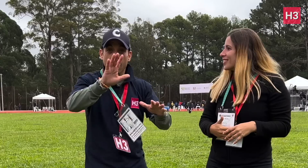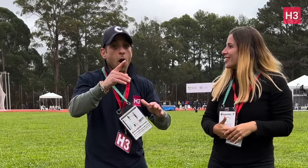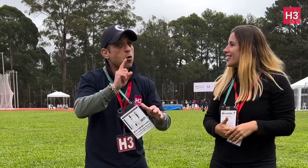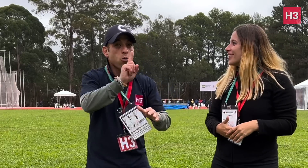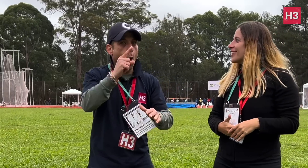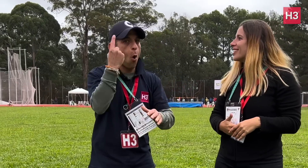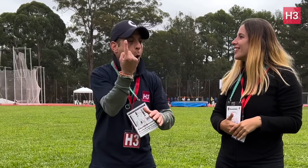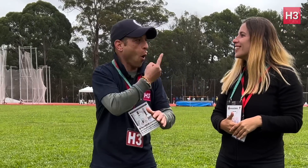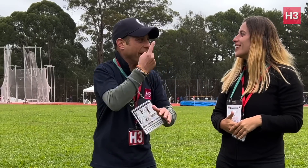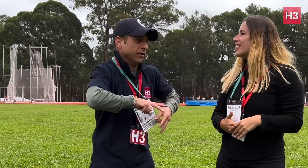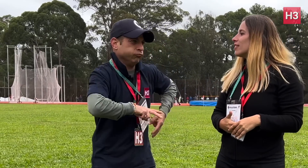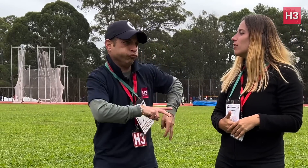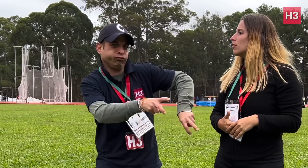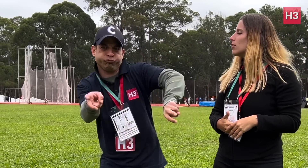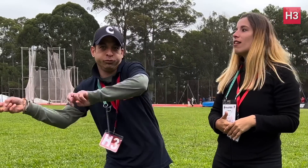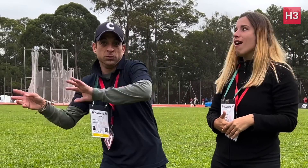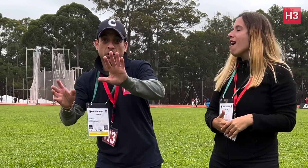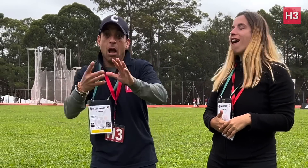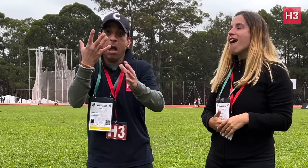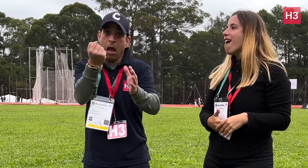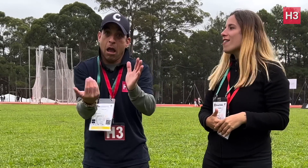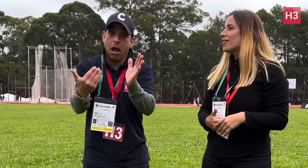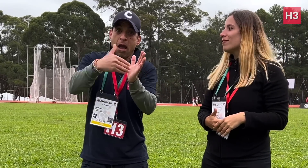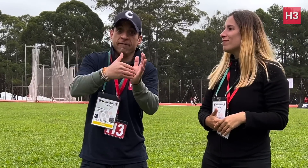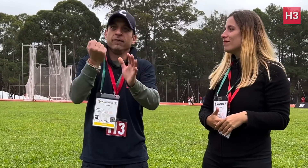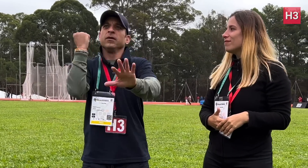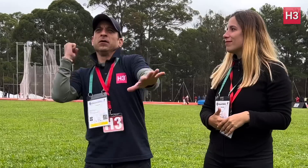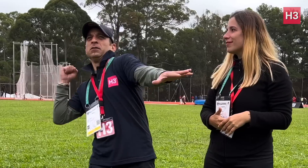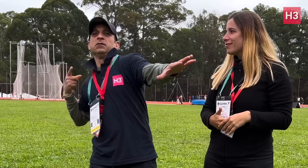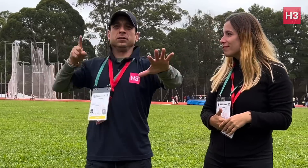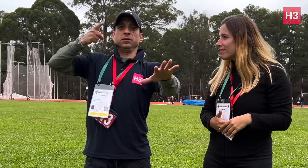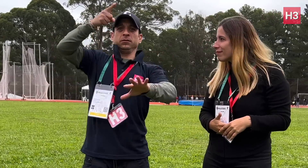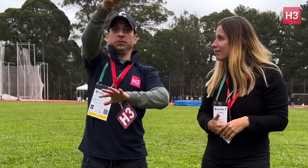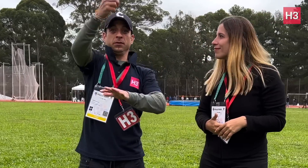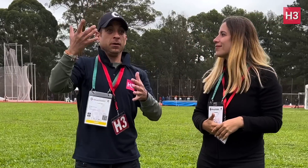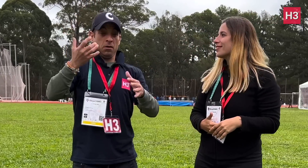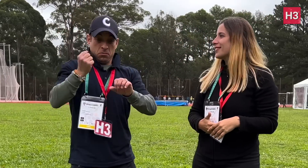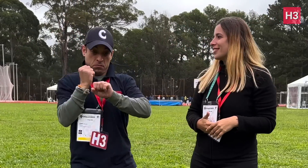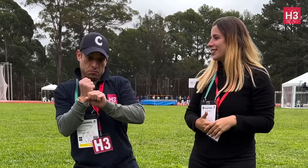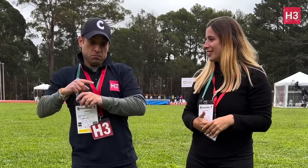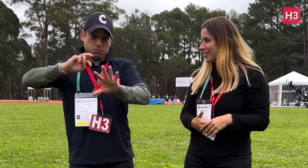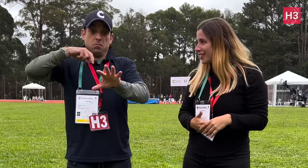It’s not just about running, there are many more events such as